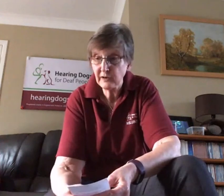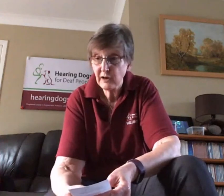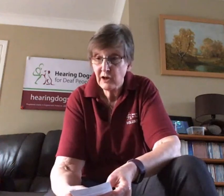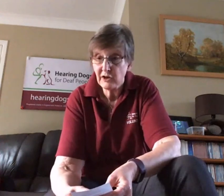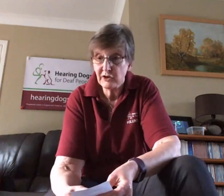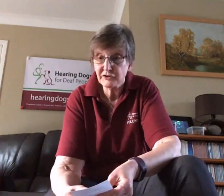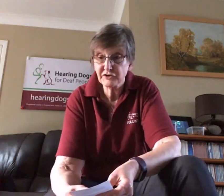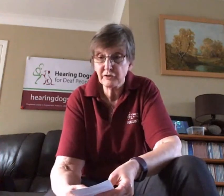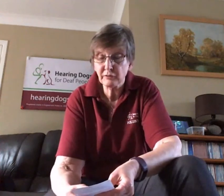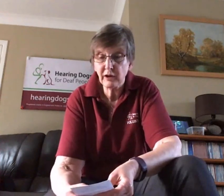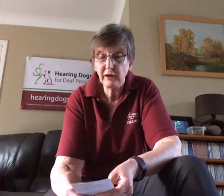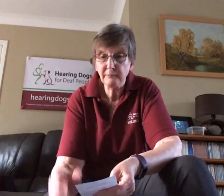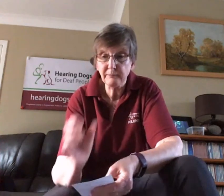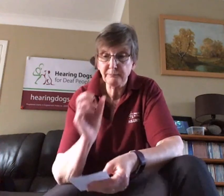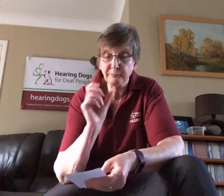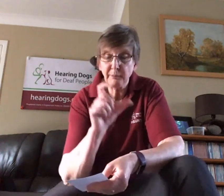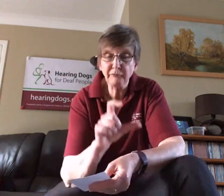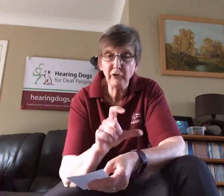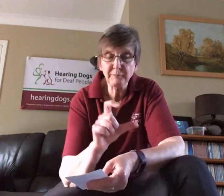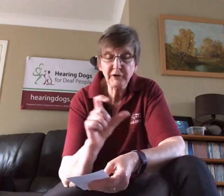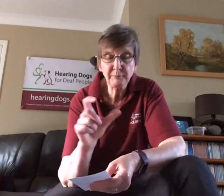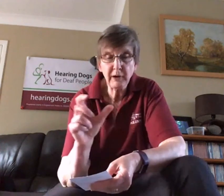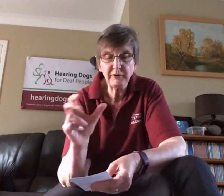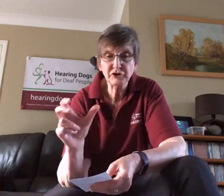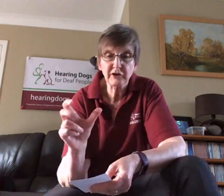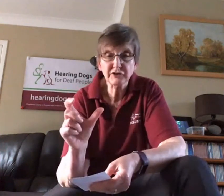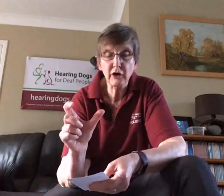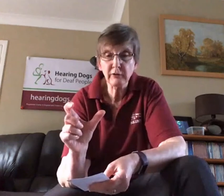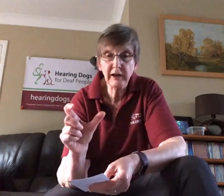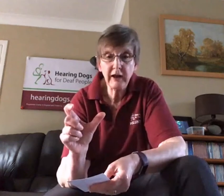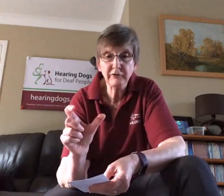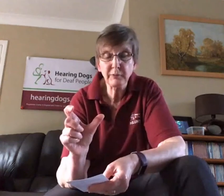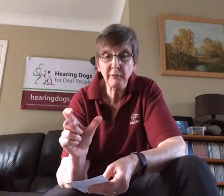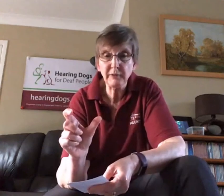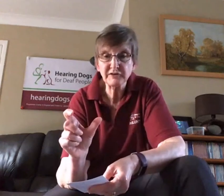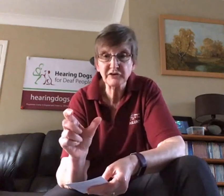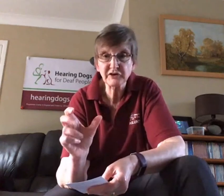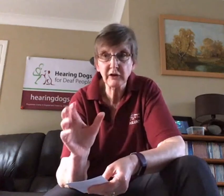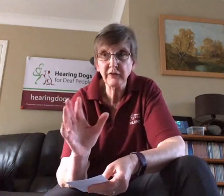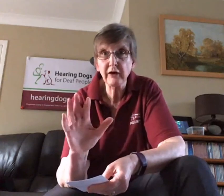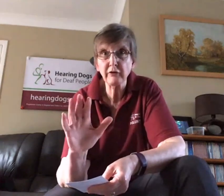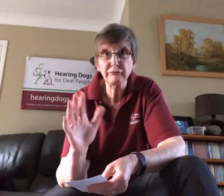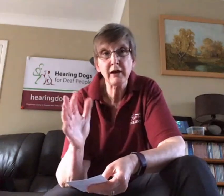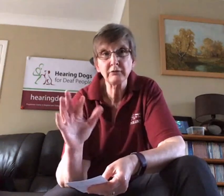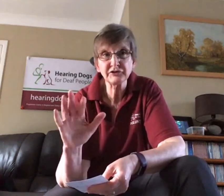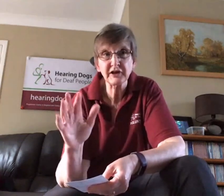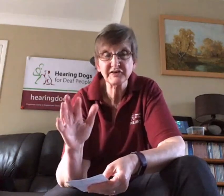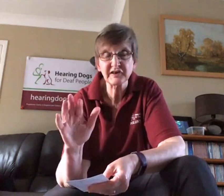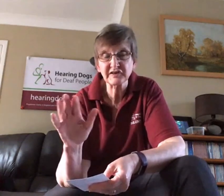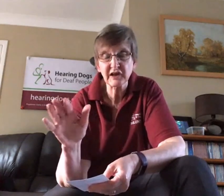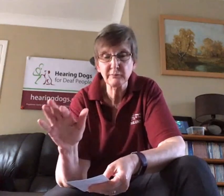So volunteer puppy trainers only have the puppies until they're around, say 16 months